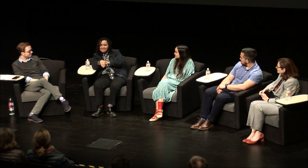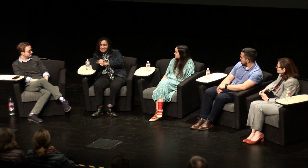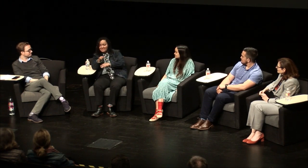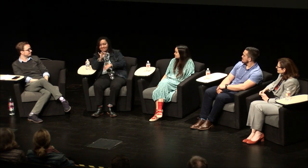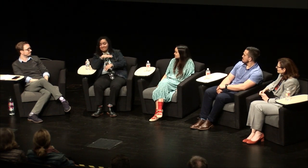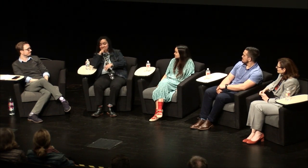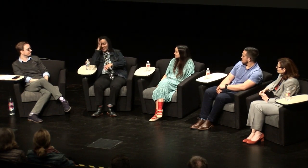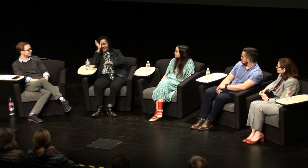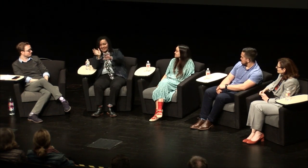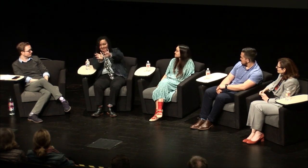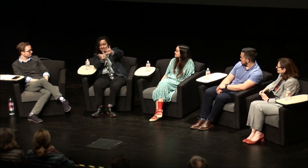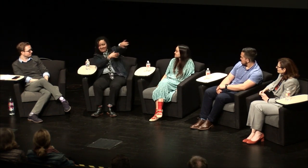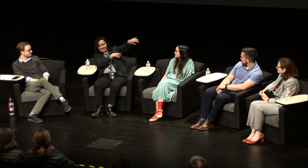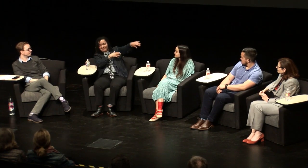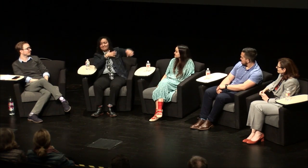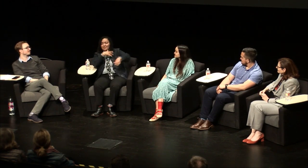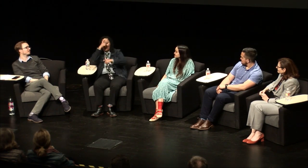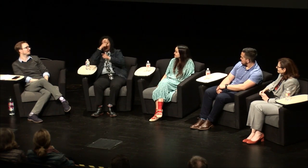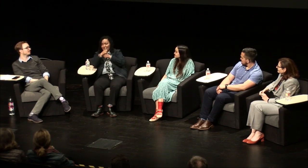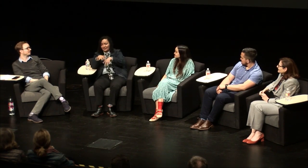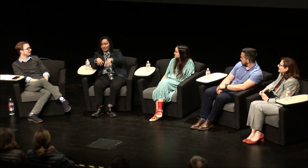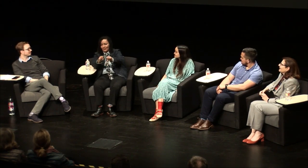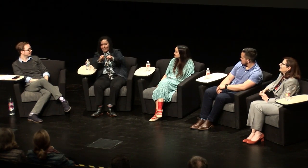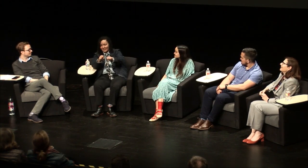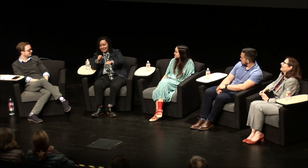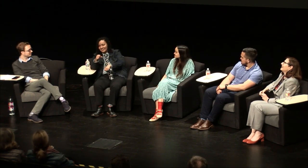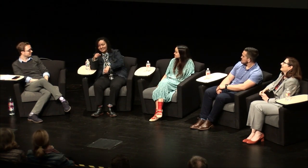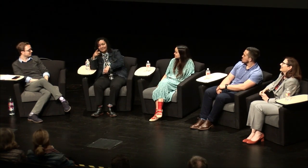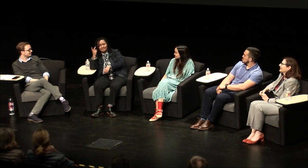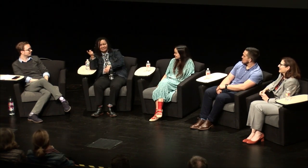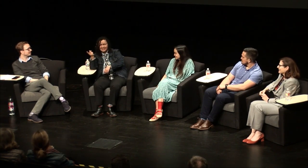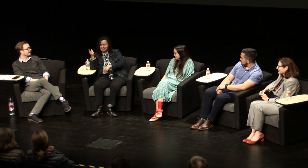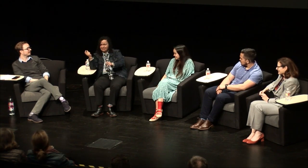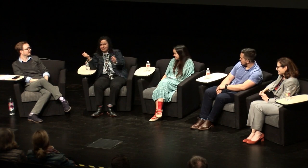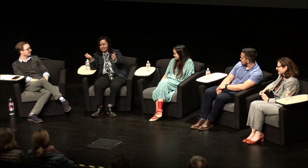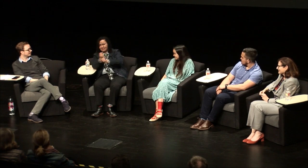the typical thing of my parents reading at the bedtime that was in our family my